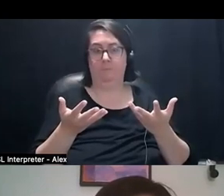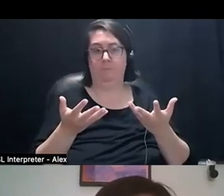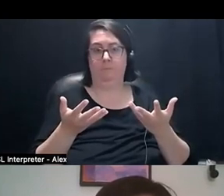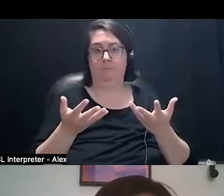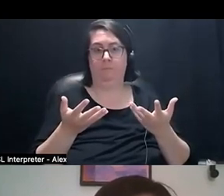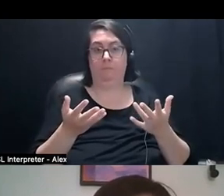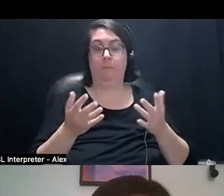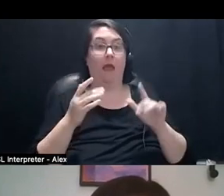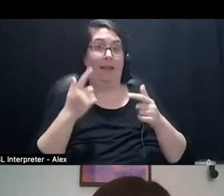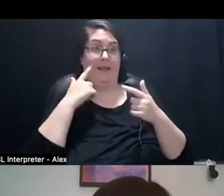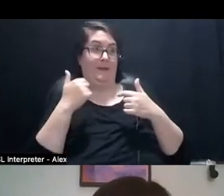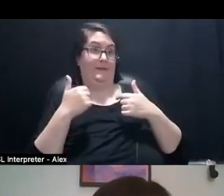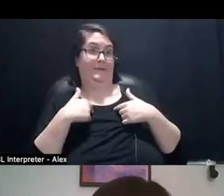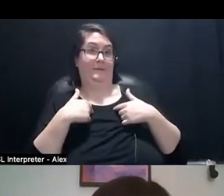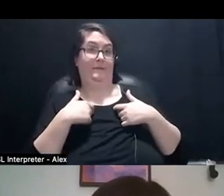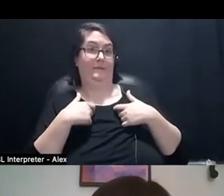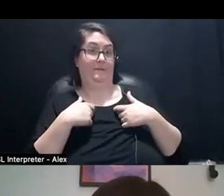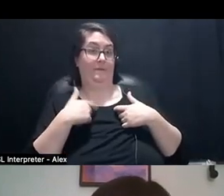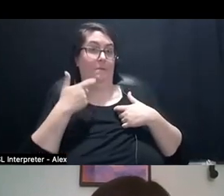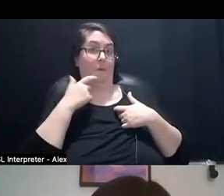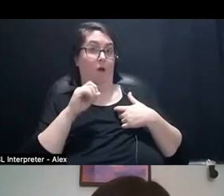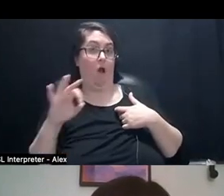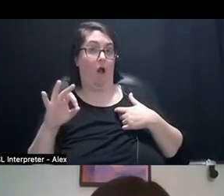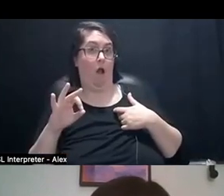if you're like me and you kind of like to have mic off so you can just jump in.